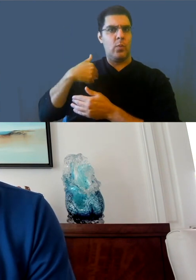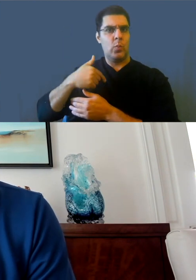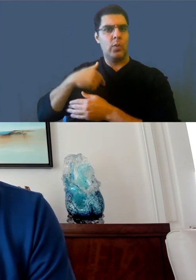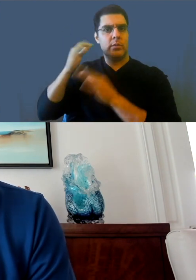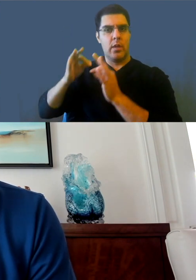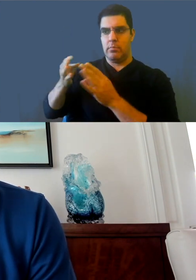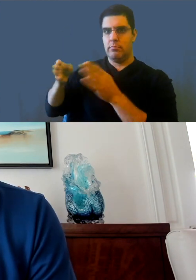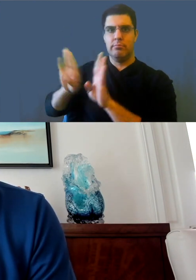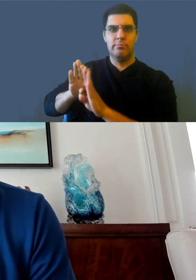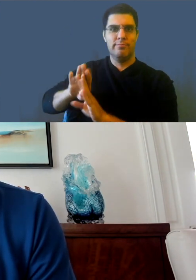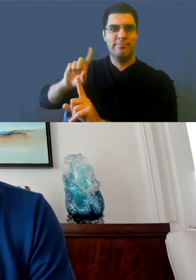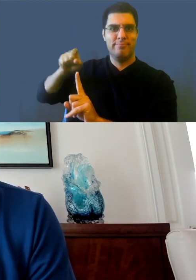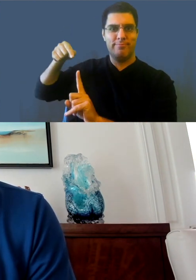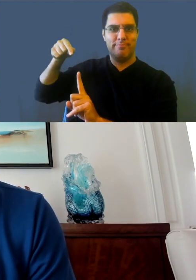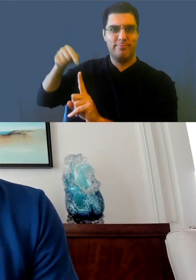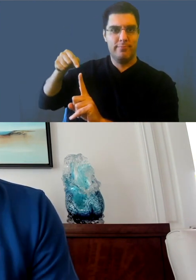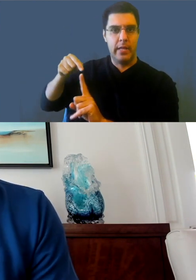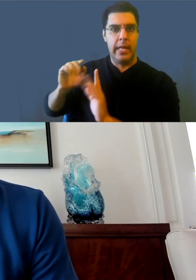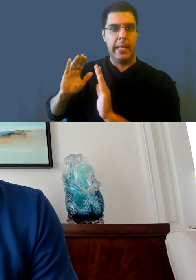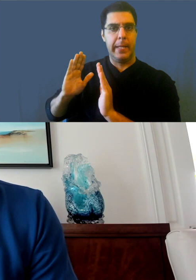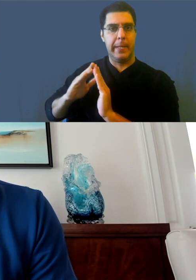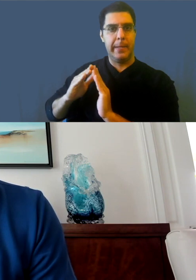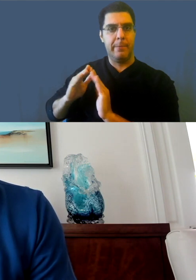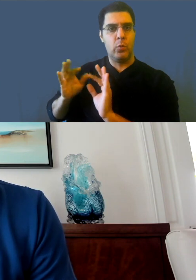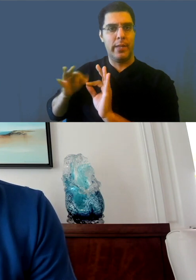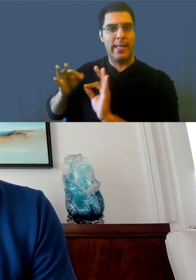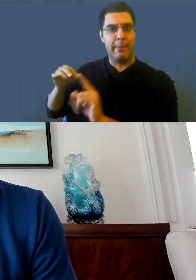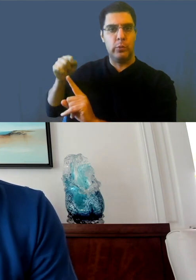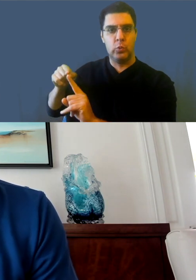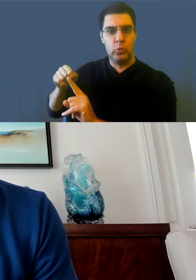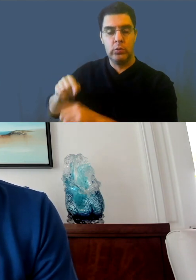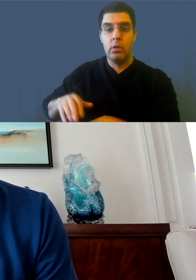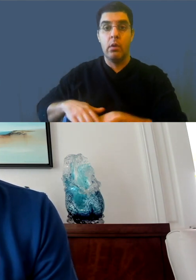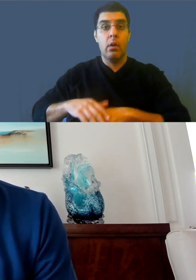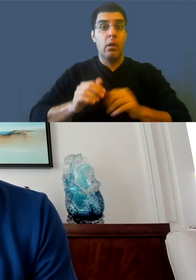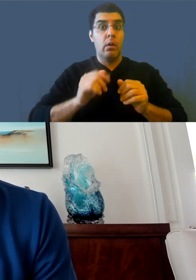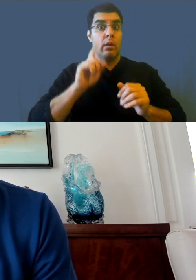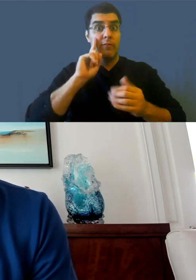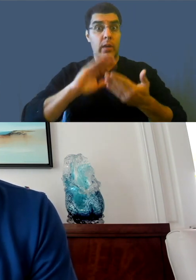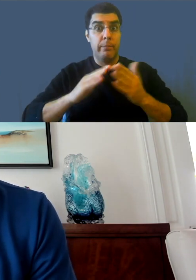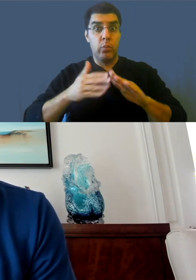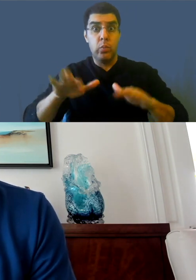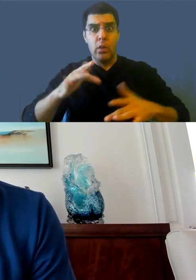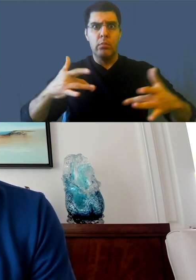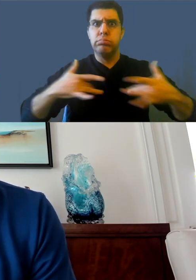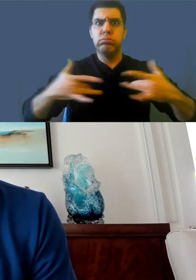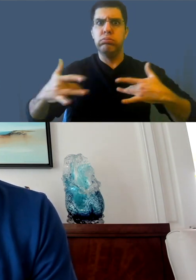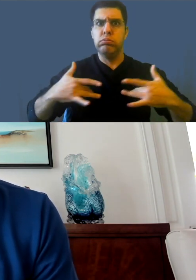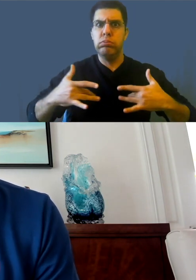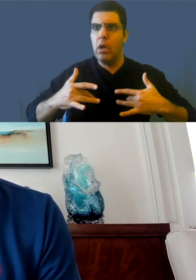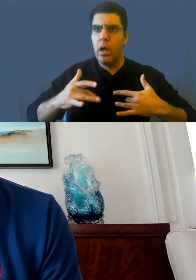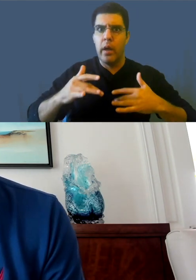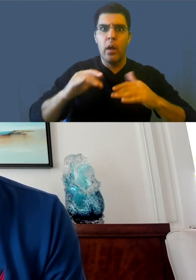and consumed by the viewers. Hopefully that explains the logic of the first point of feedback which people really wanted to keep captions